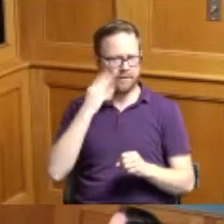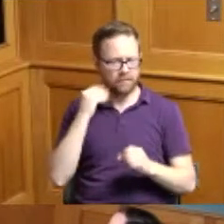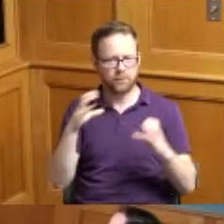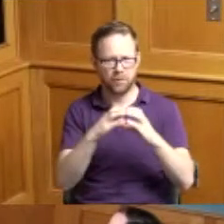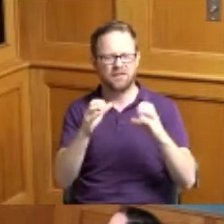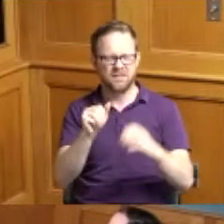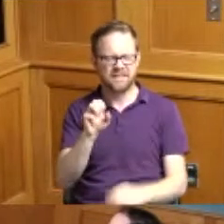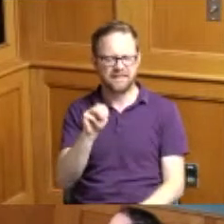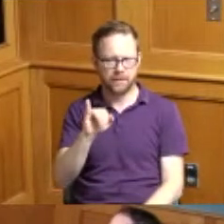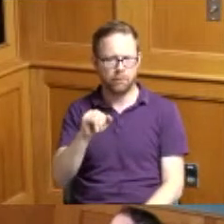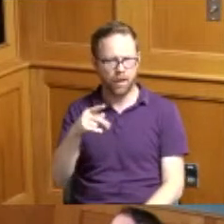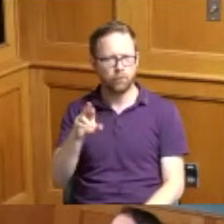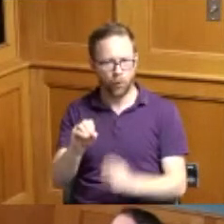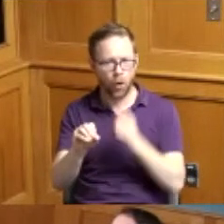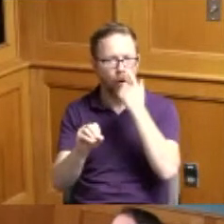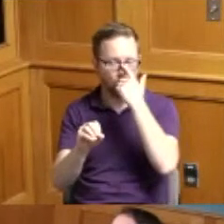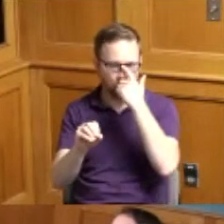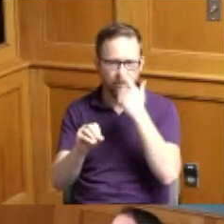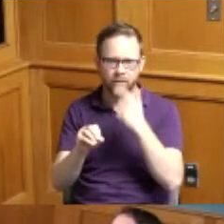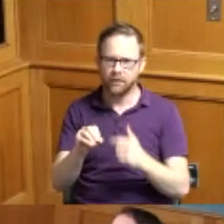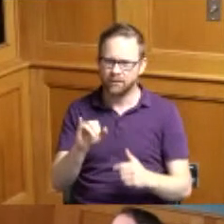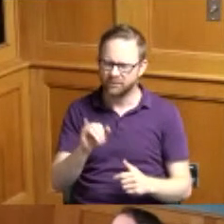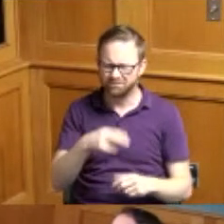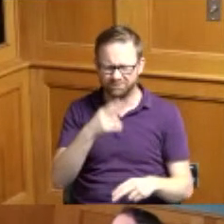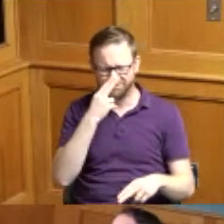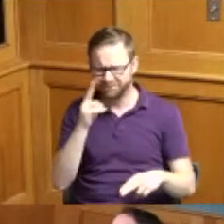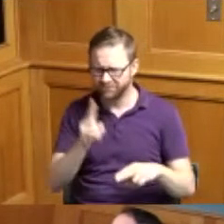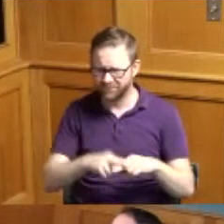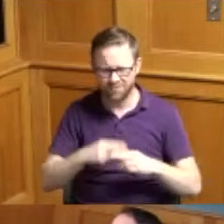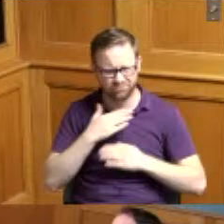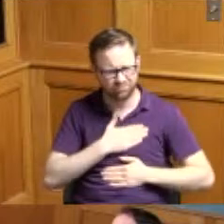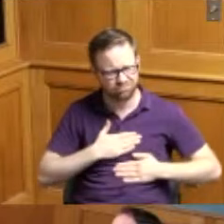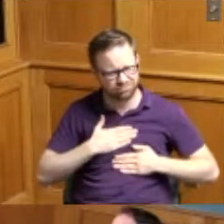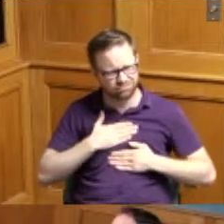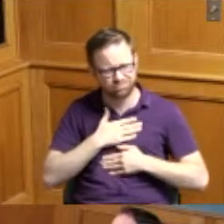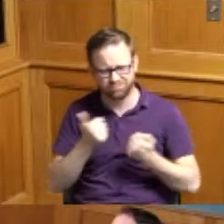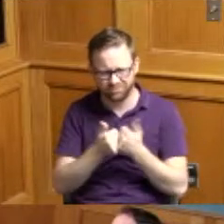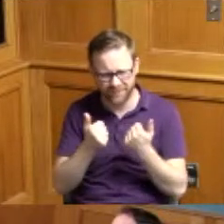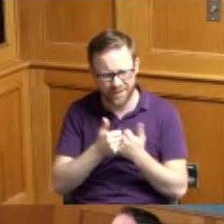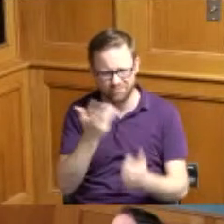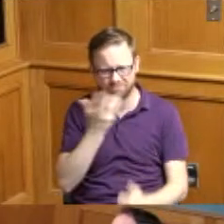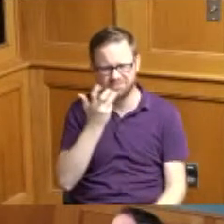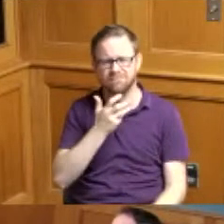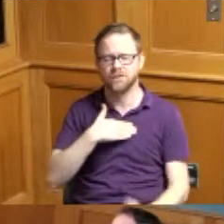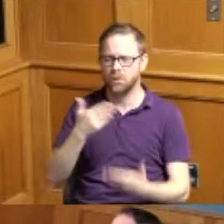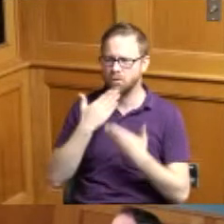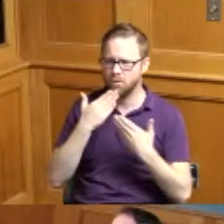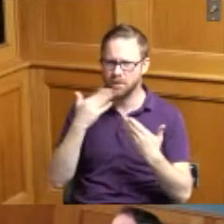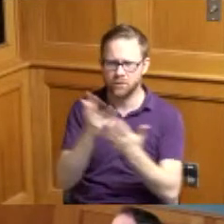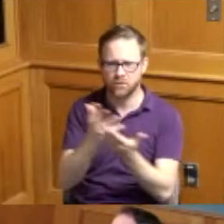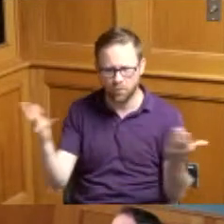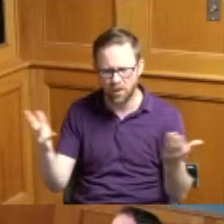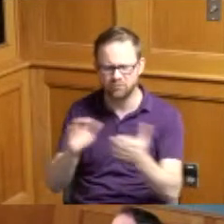and so I it's just the the funnest game it is so thank you so much for and congratulations again